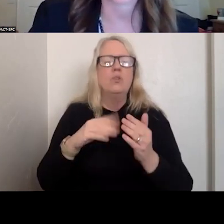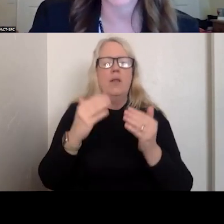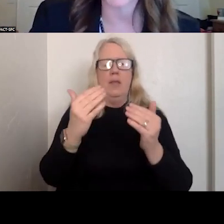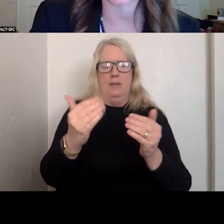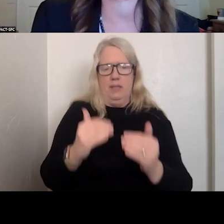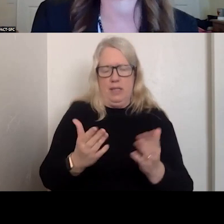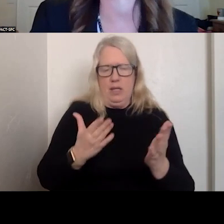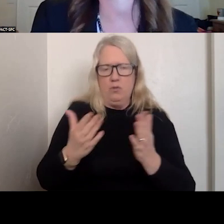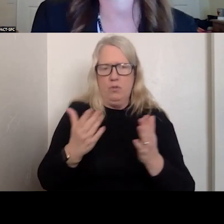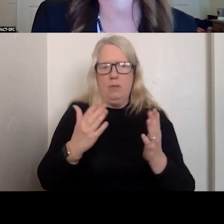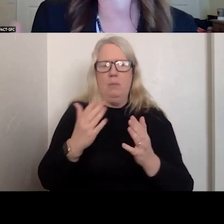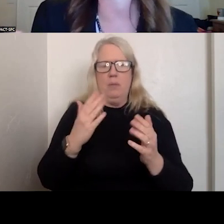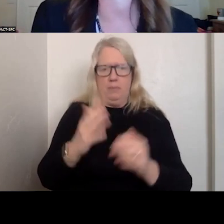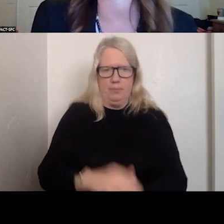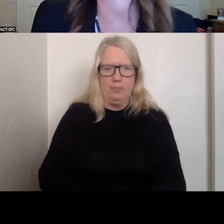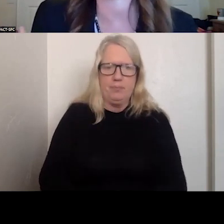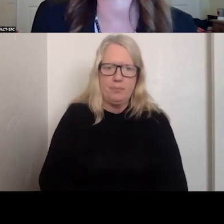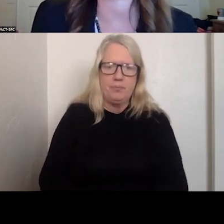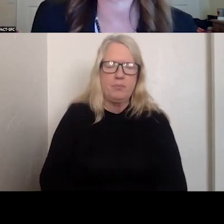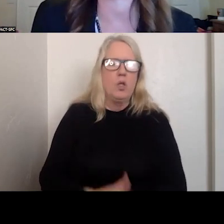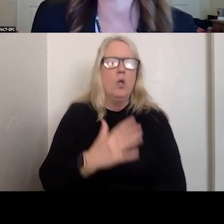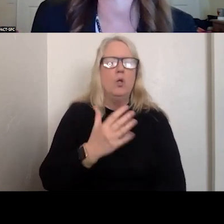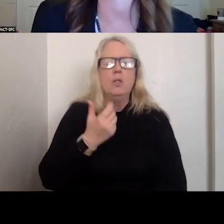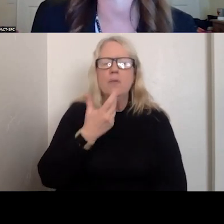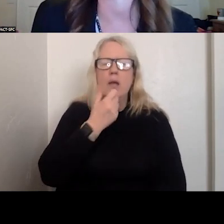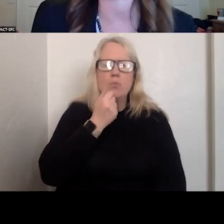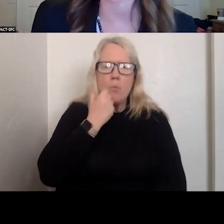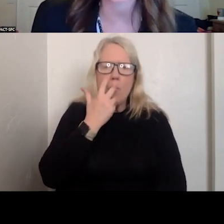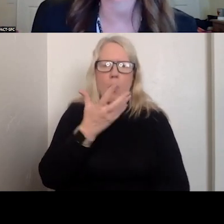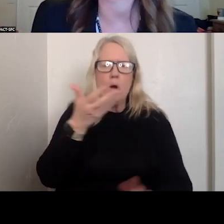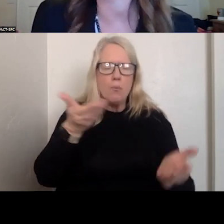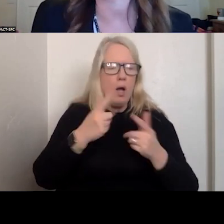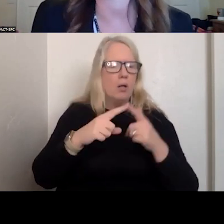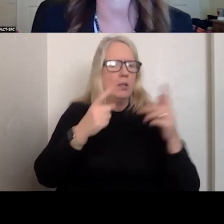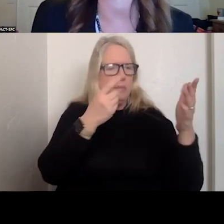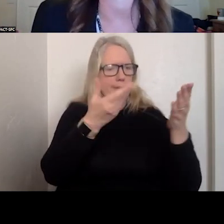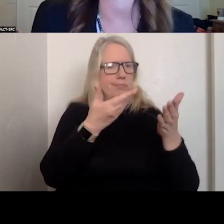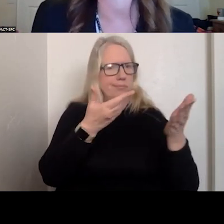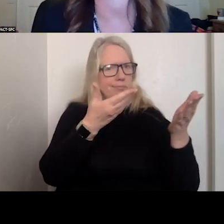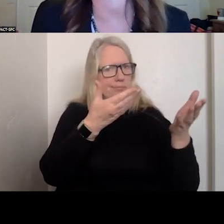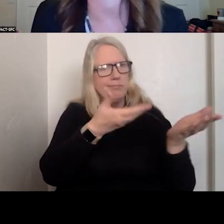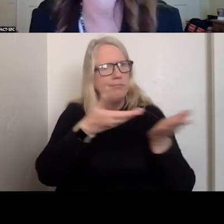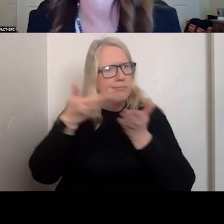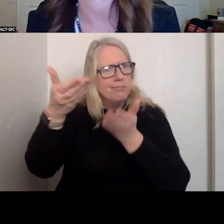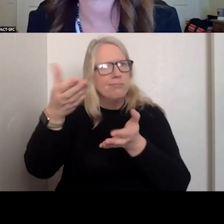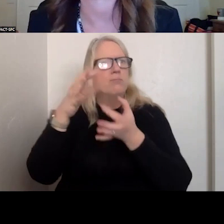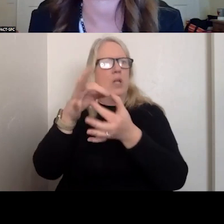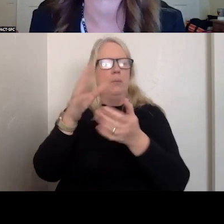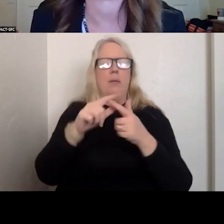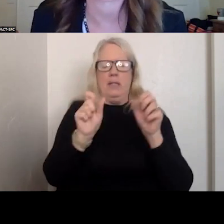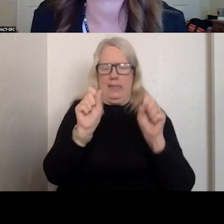WARM HAND OFFS AND COORDINATING THE TRANSPORTATION. FOR THE MOST PART MOBILE CRISIS TEAMS ARE GOING TO TRANSPORT